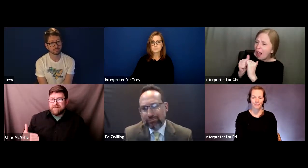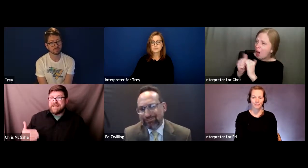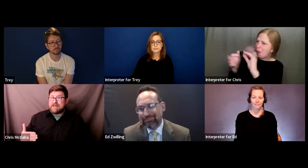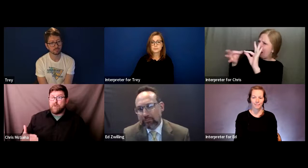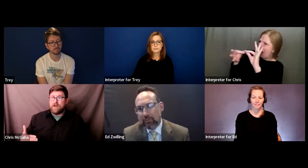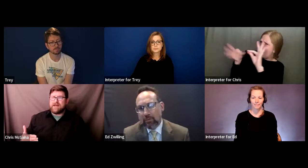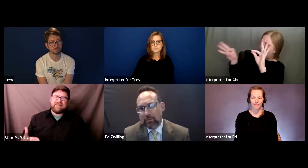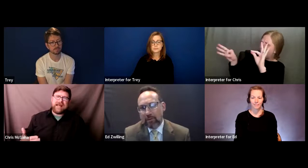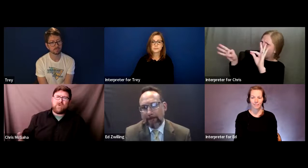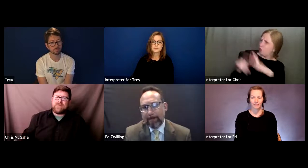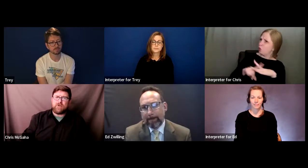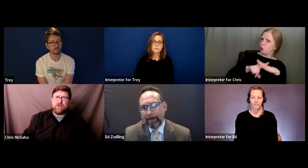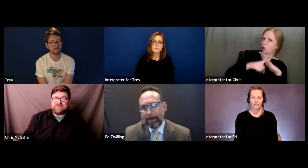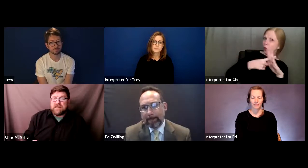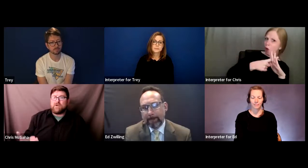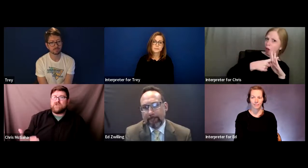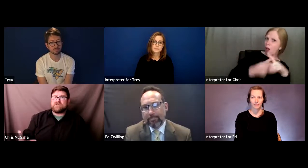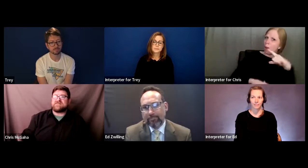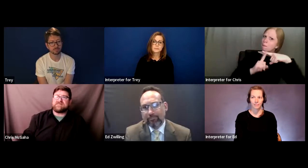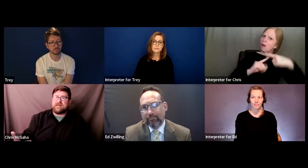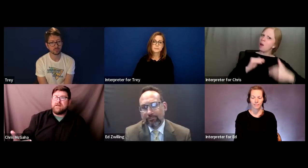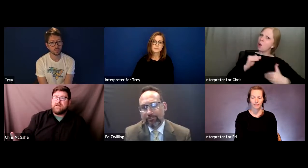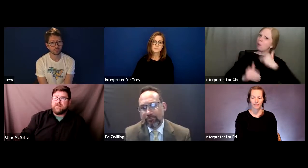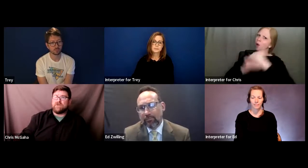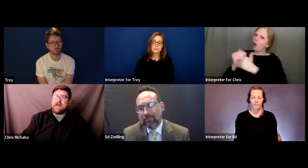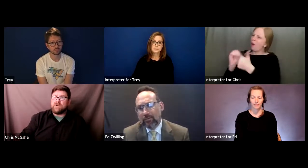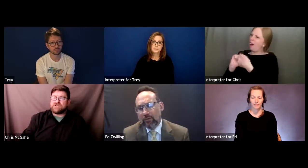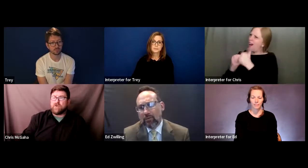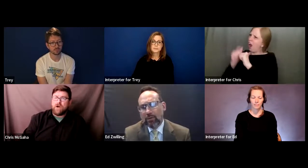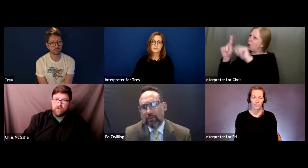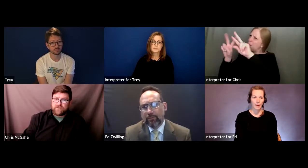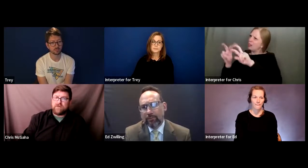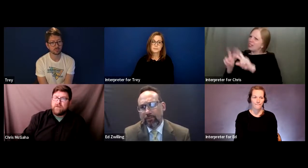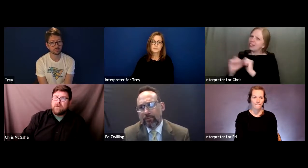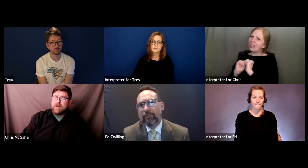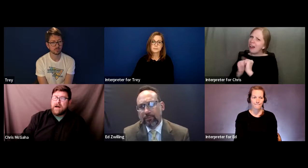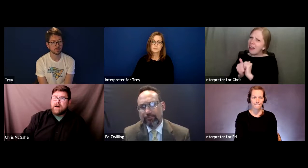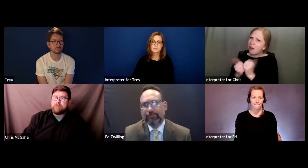beginning point and how are they progressing, how are you assessing their language growth effectively?